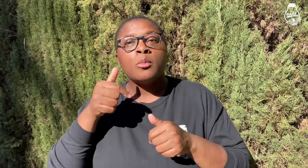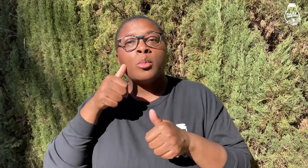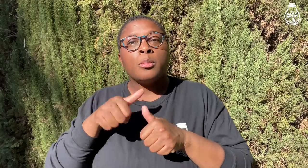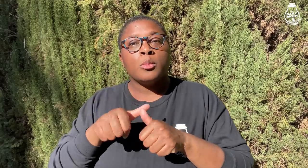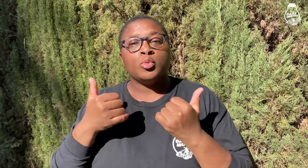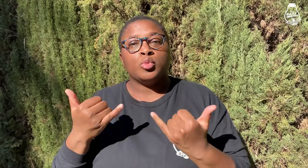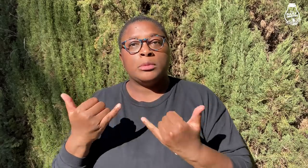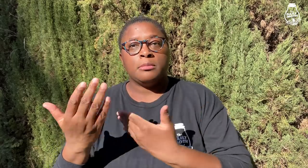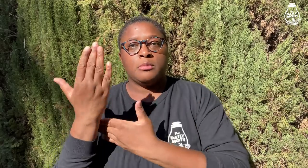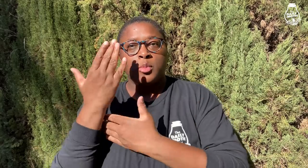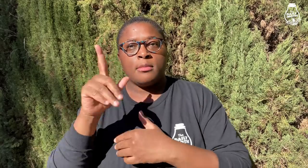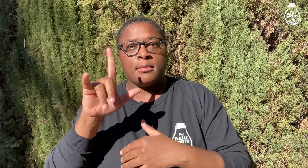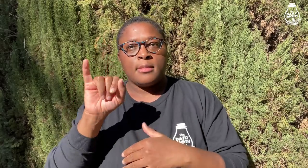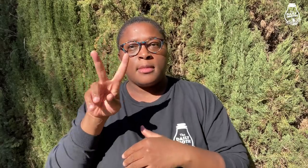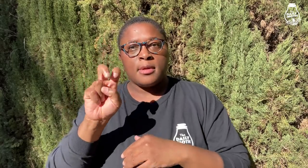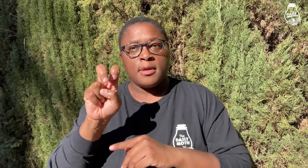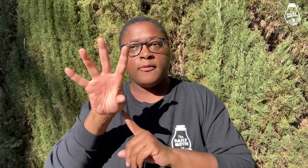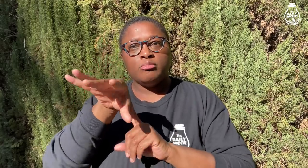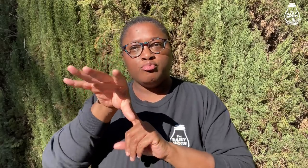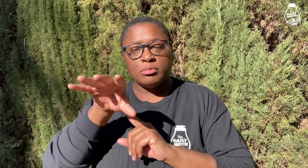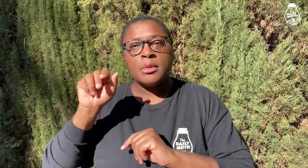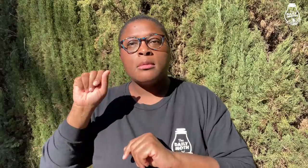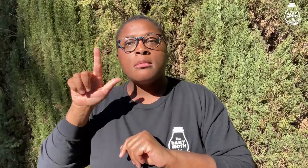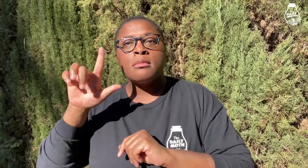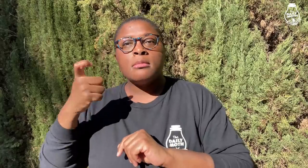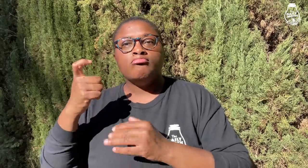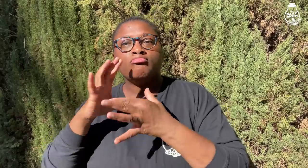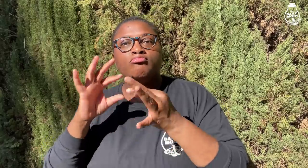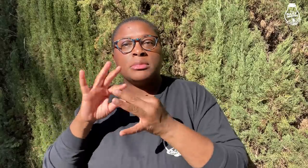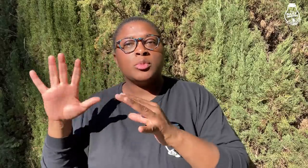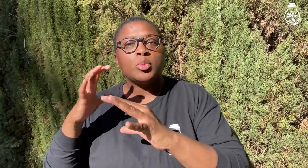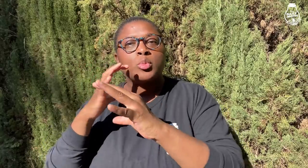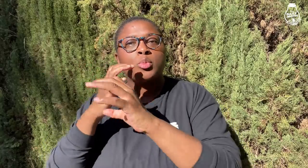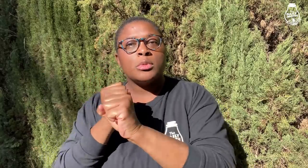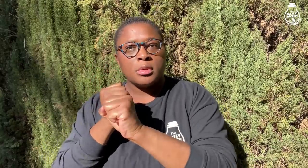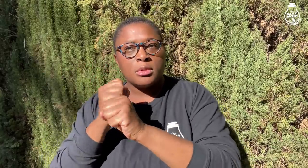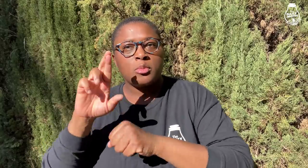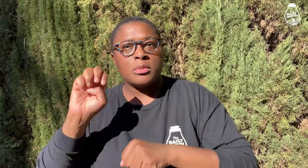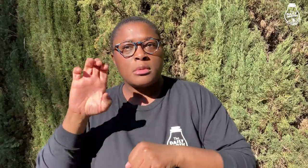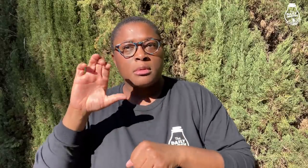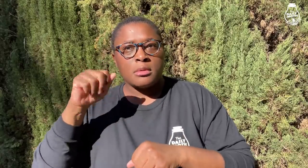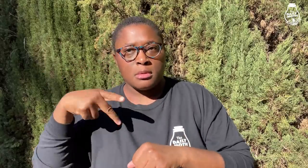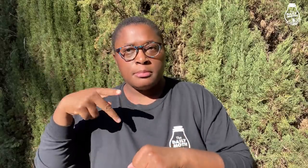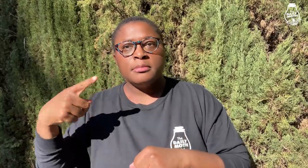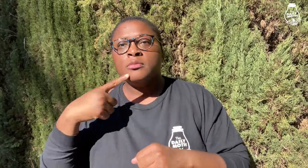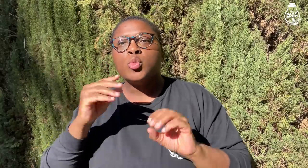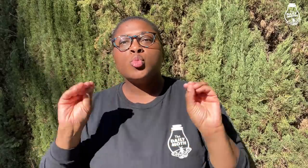during today’s livestream, Alex gave a recap in which